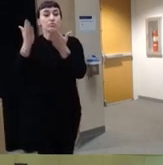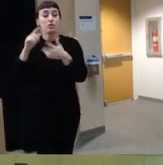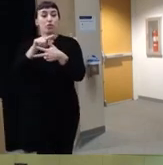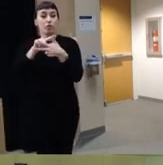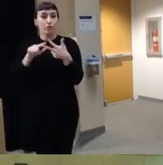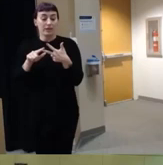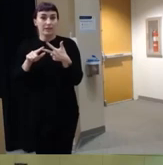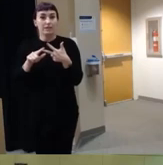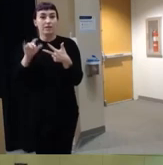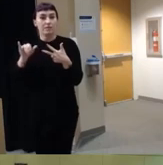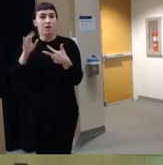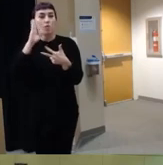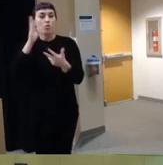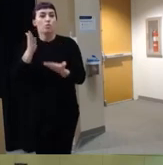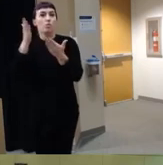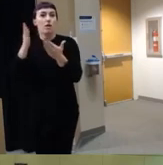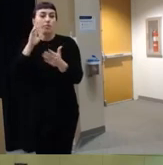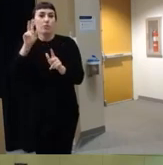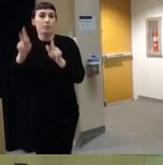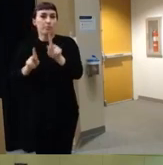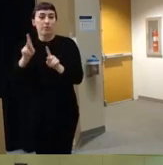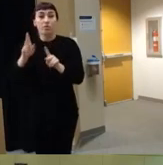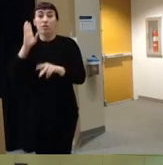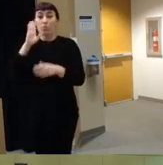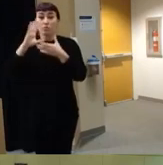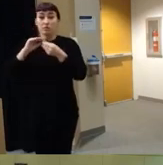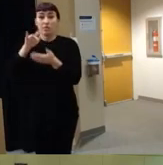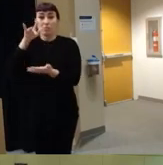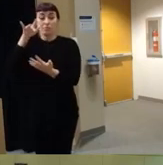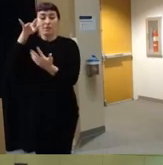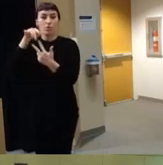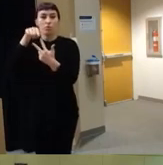um that I would recommend to folks um I will say that the middle one um in the interest of